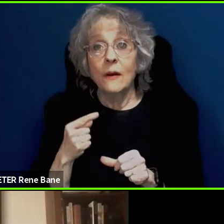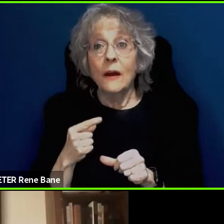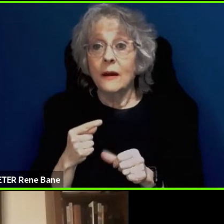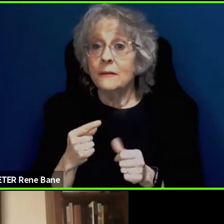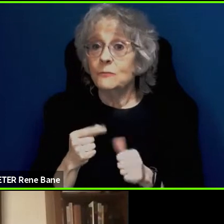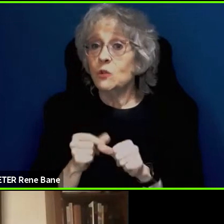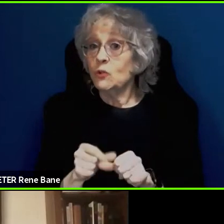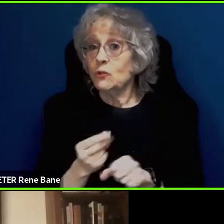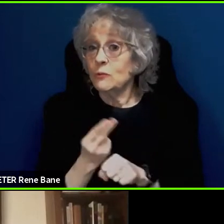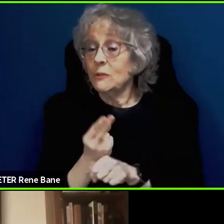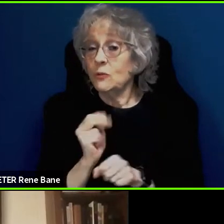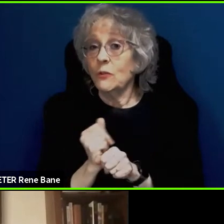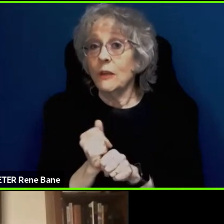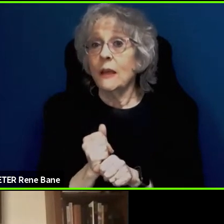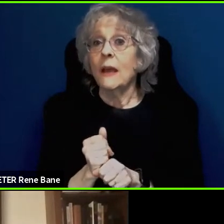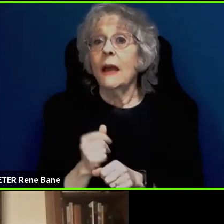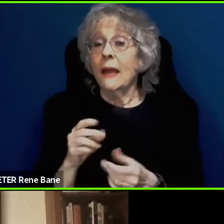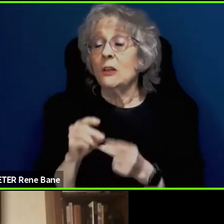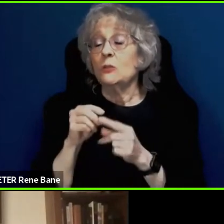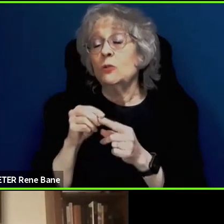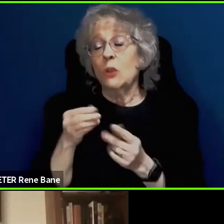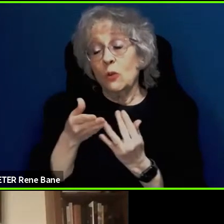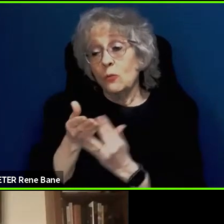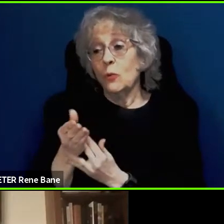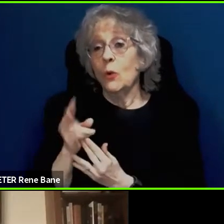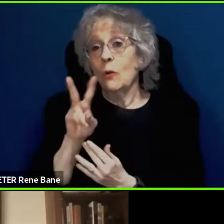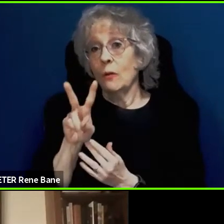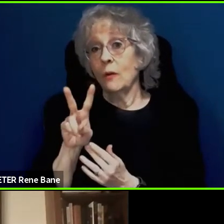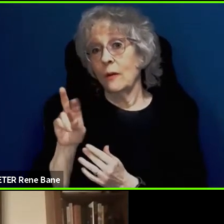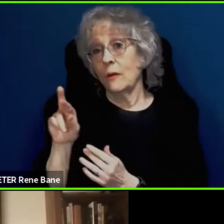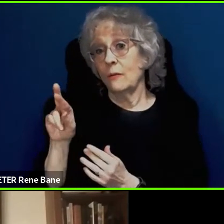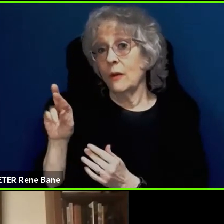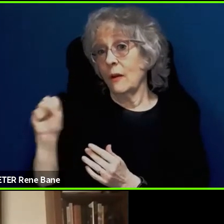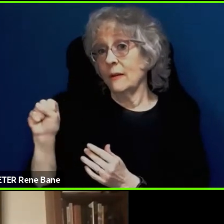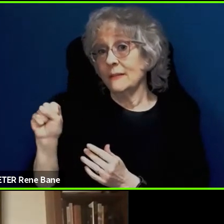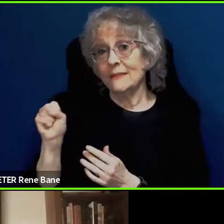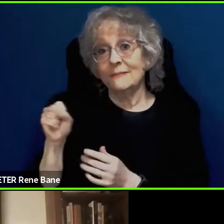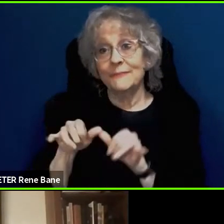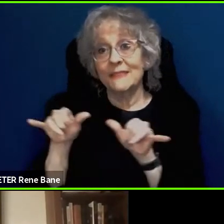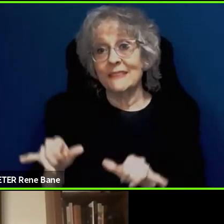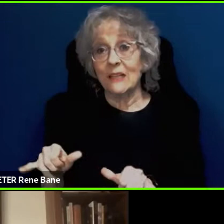video relay service or something like that that you would then have sign language interpretation